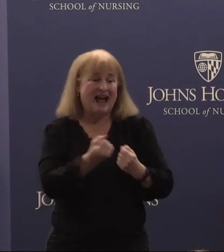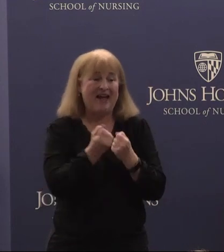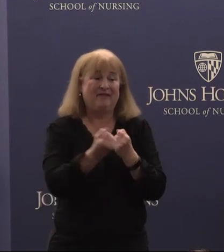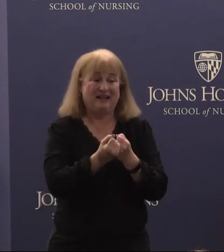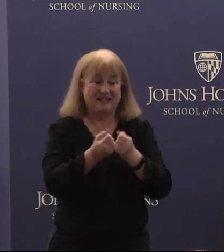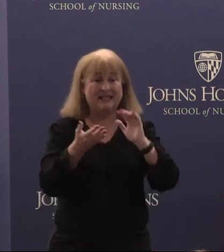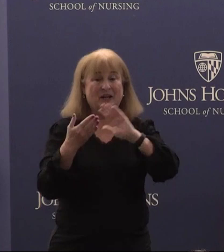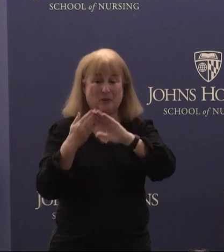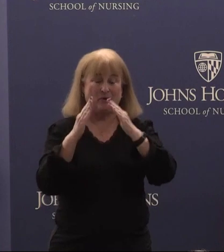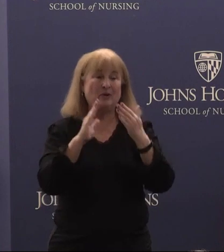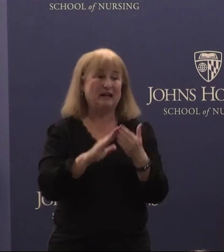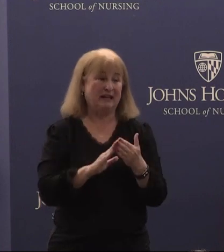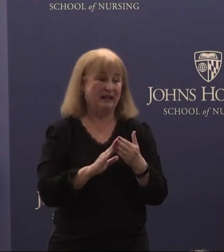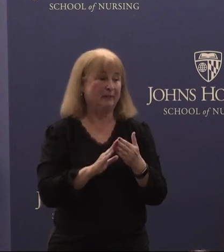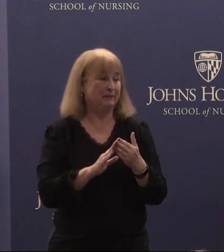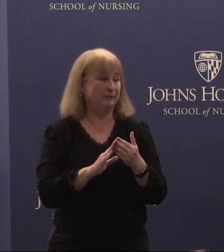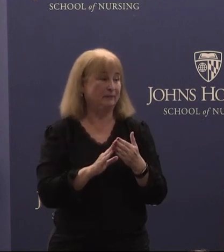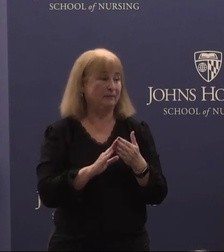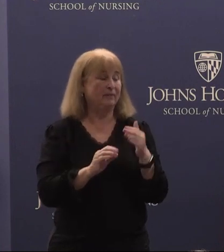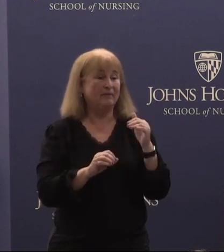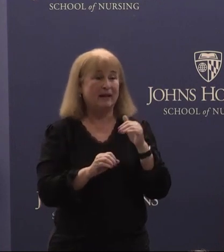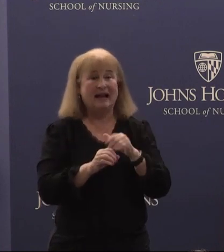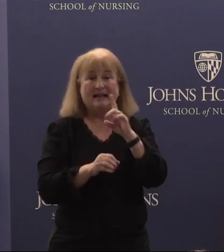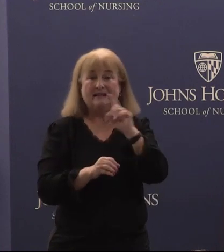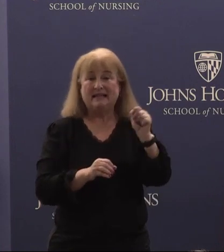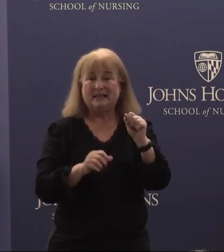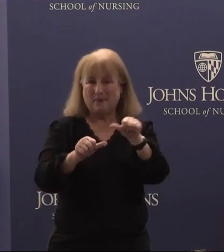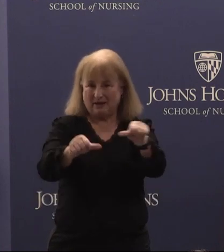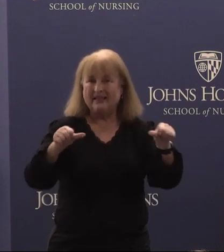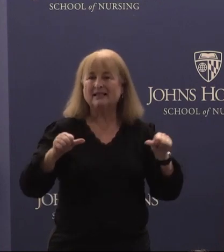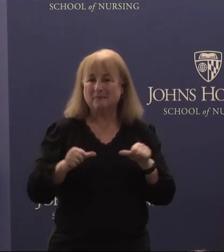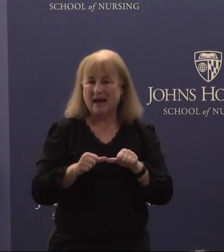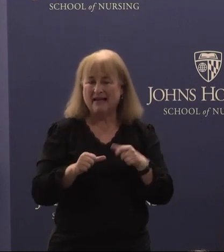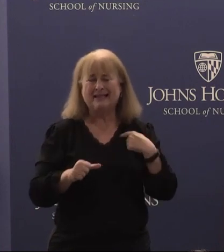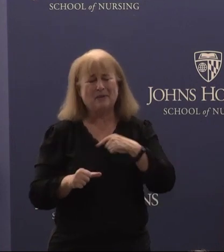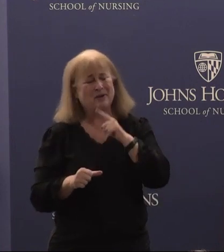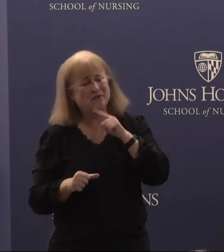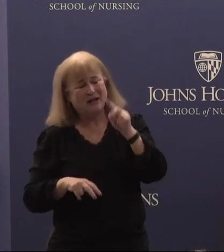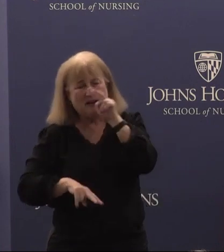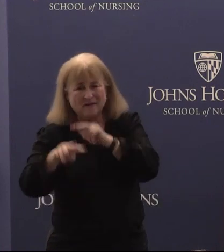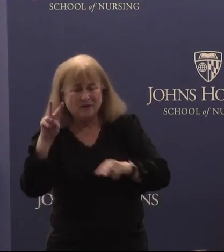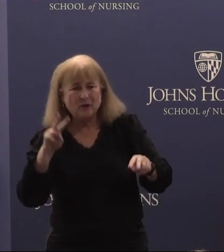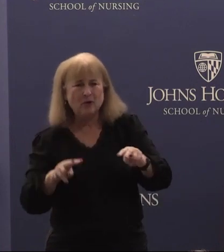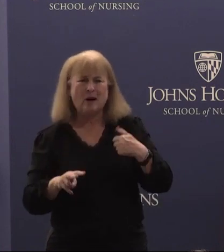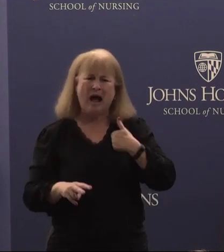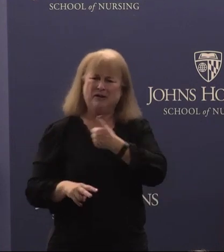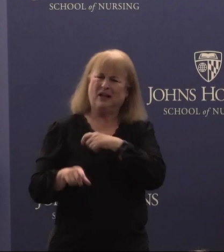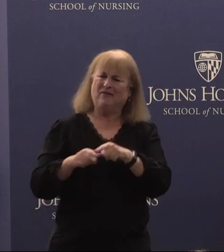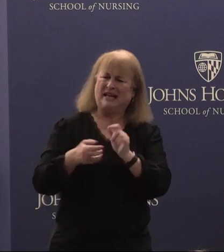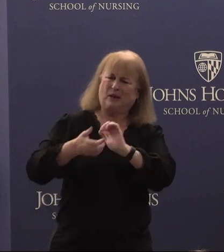community, um, in, in the disability space, and we really view ourselves as a partner, um,